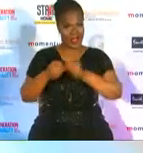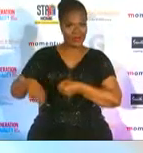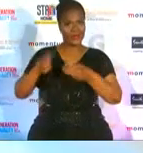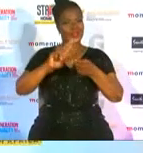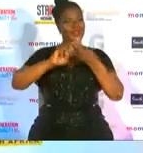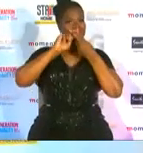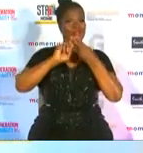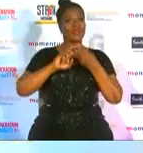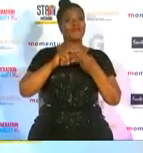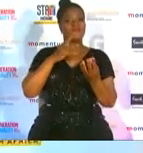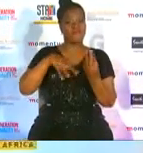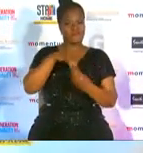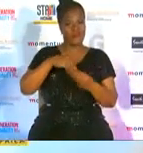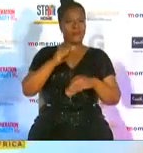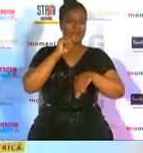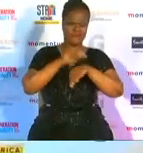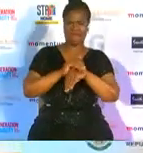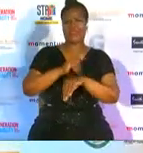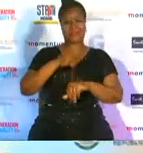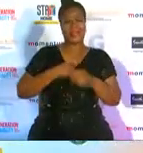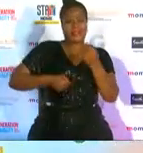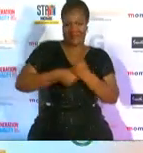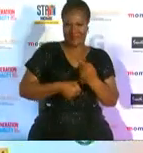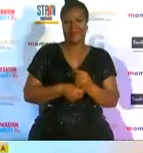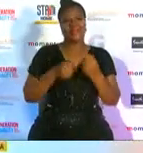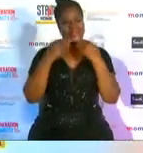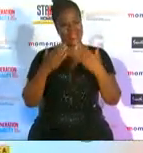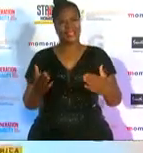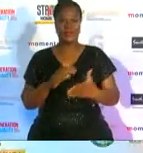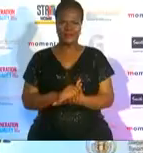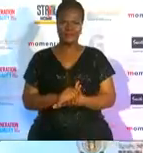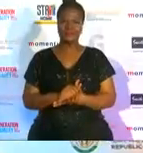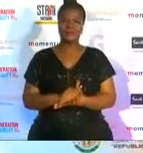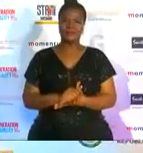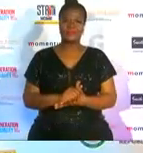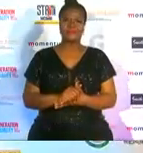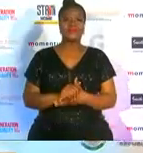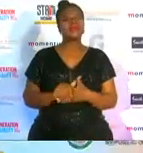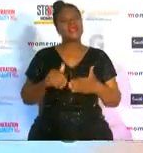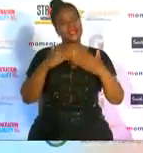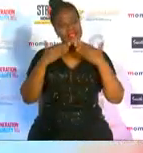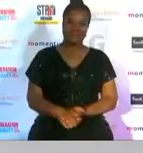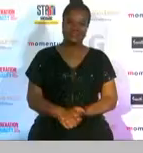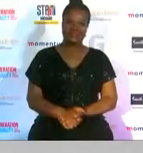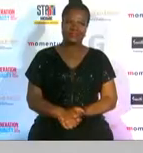my family and friends for the support they gave me thank you very much no support and congratulations once again